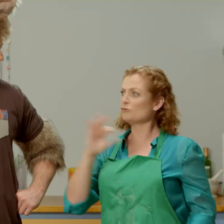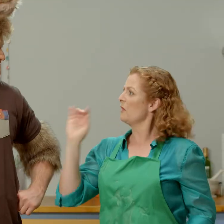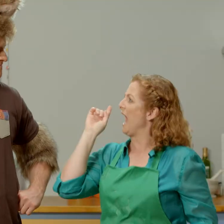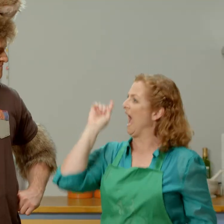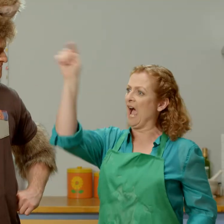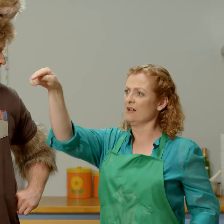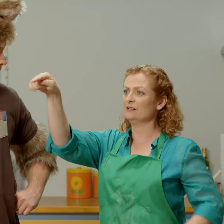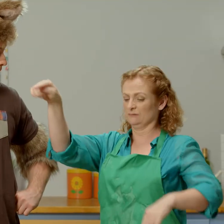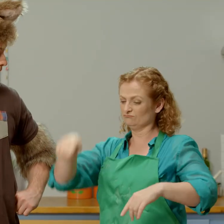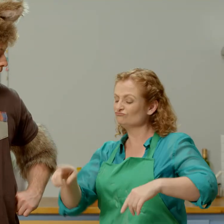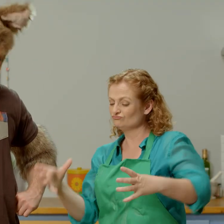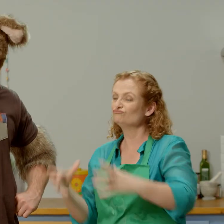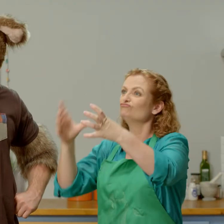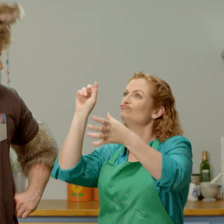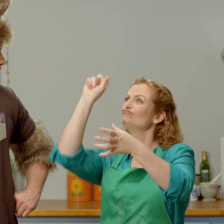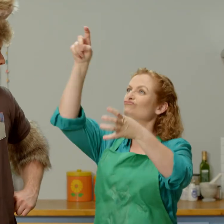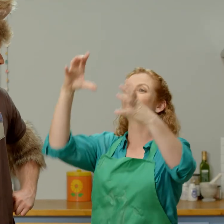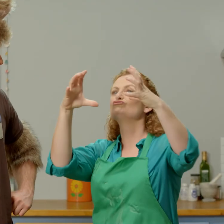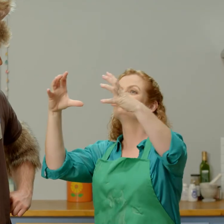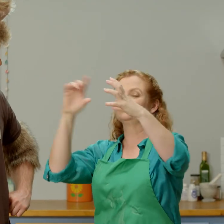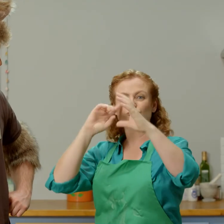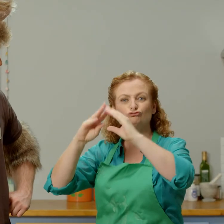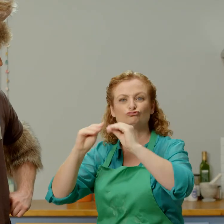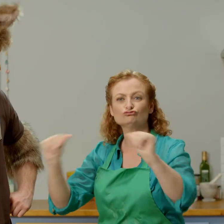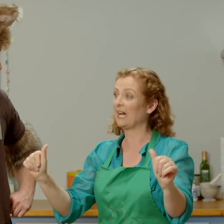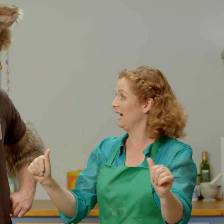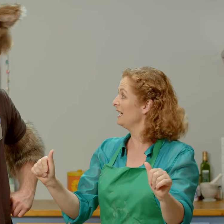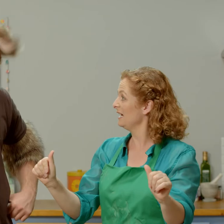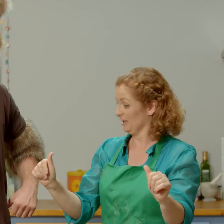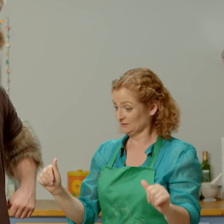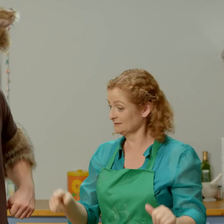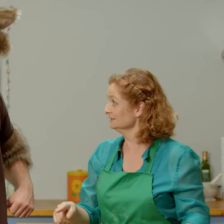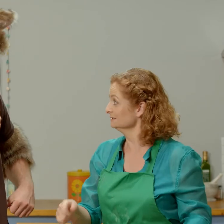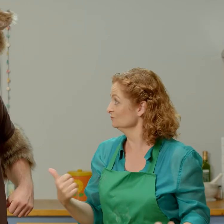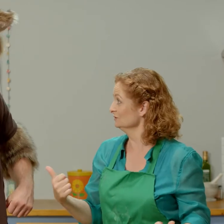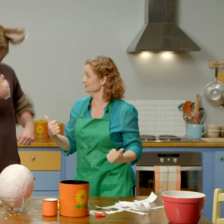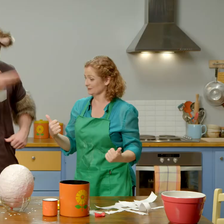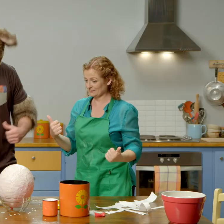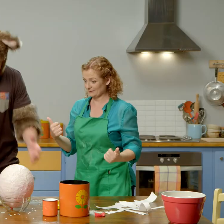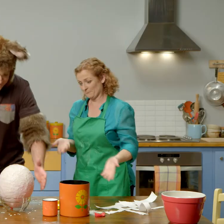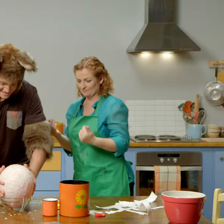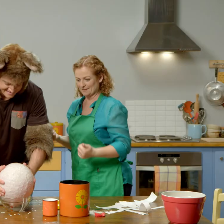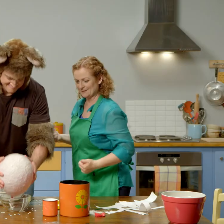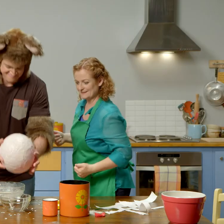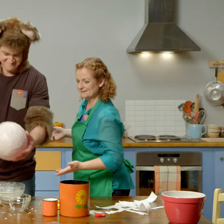Why don’t we go outside and hang it up so it can dry. Yeah, good idea, come on let’s go!